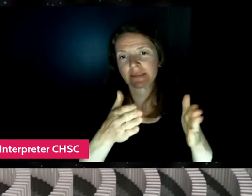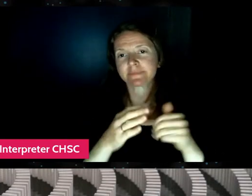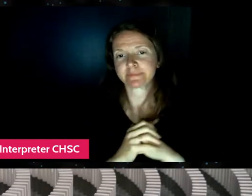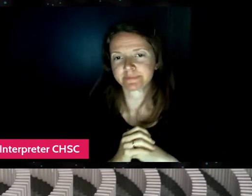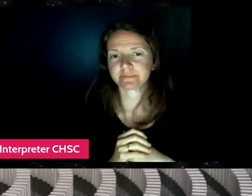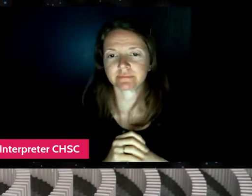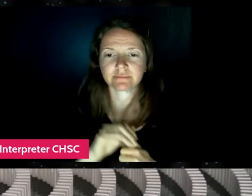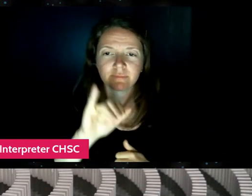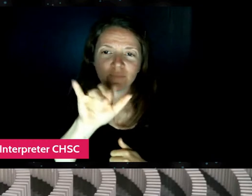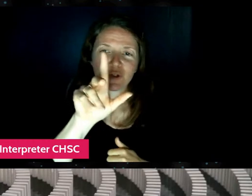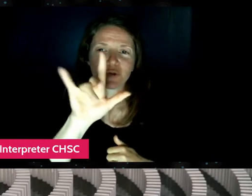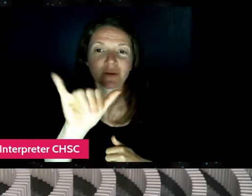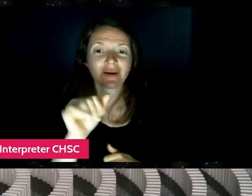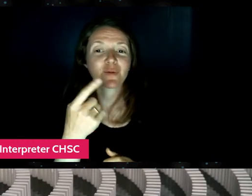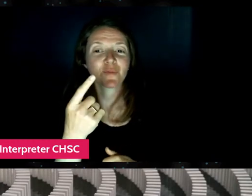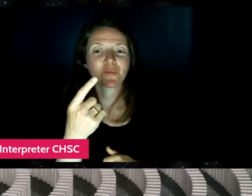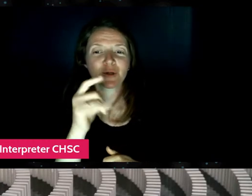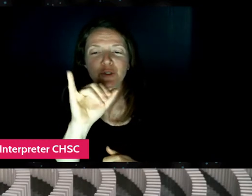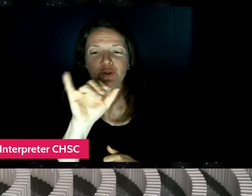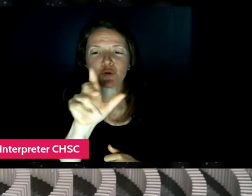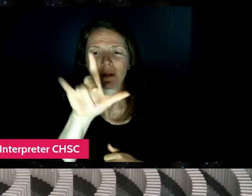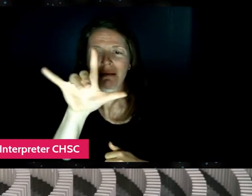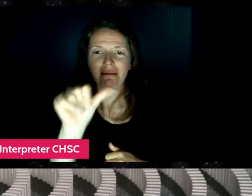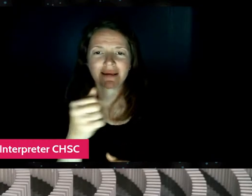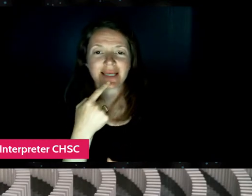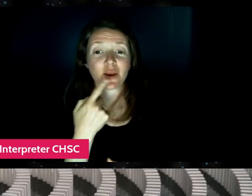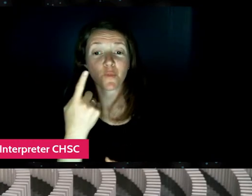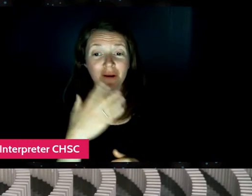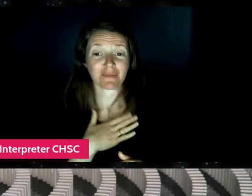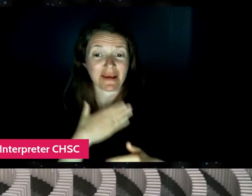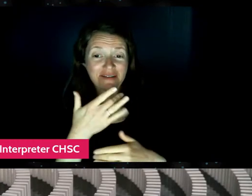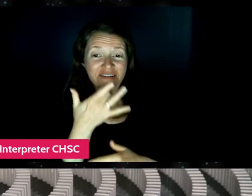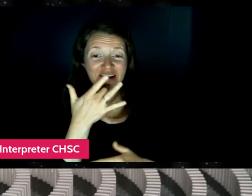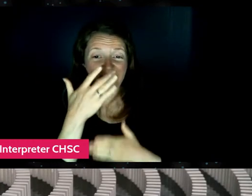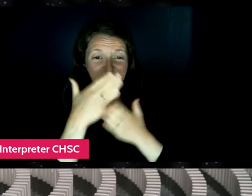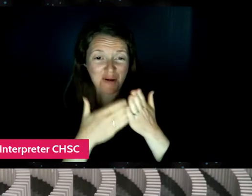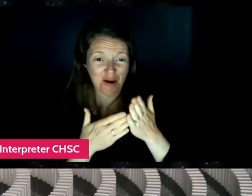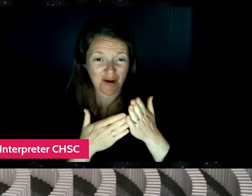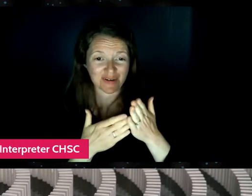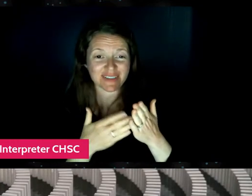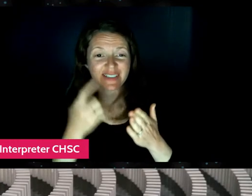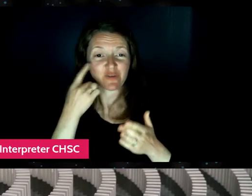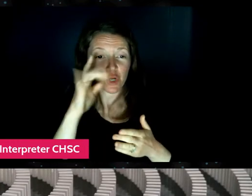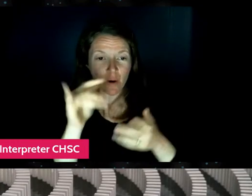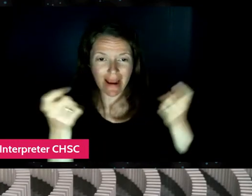One of my favorite parts of, I think the editing of the film was when you would show